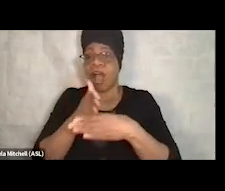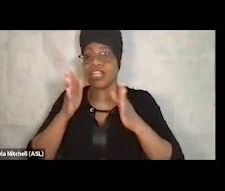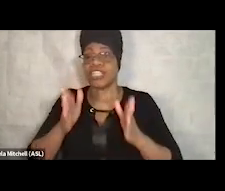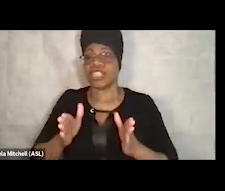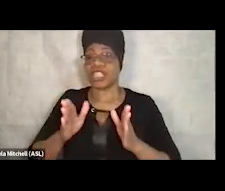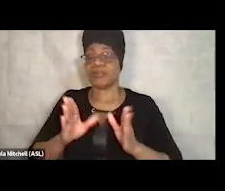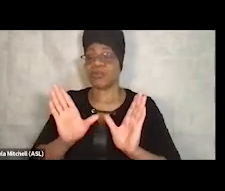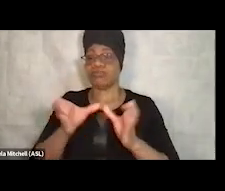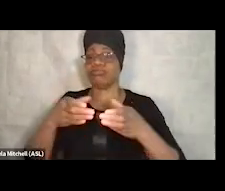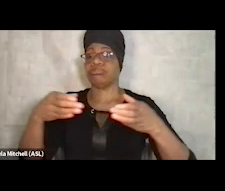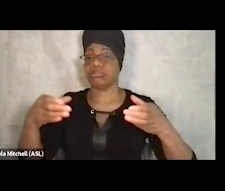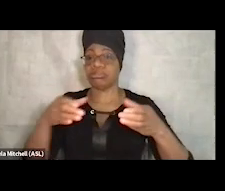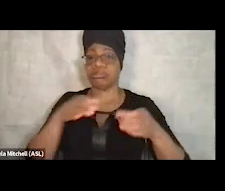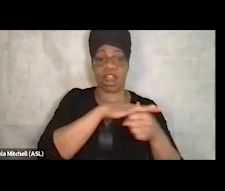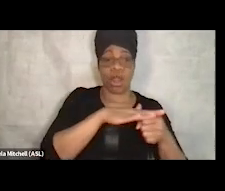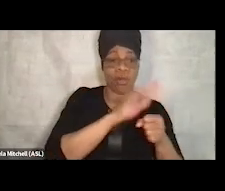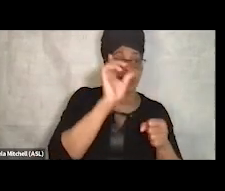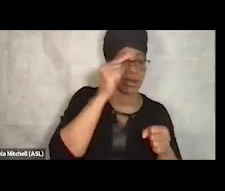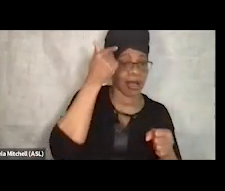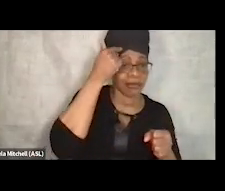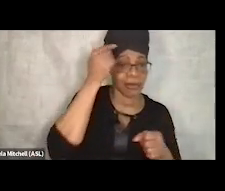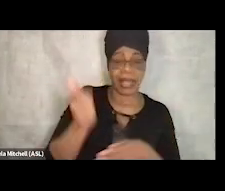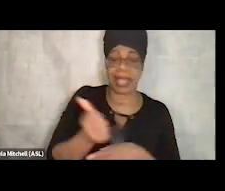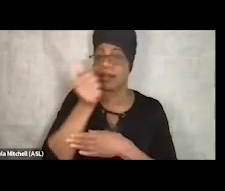and other providers were really sort of crying out